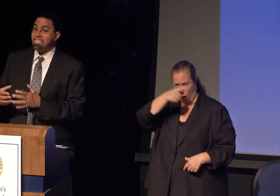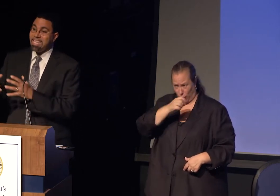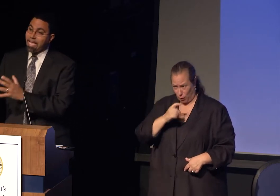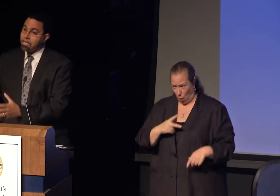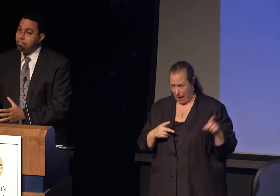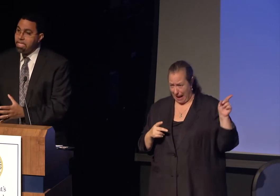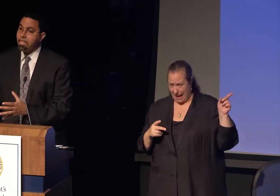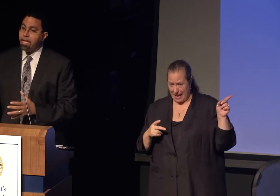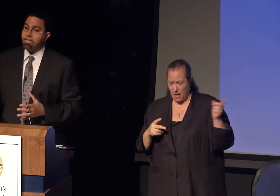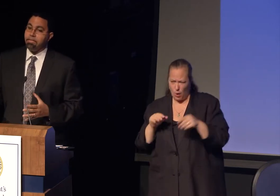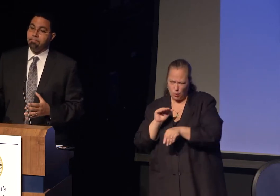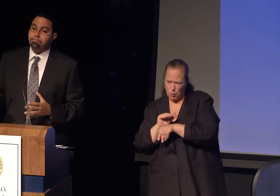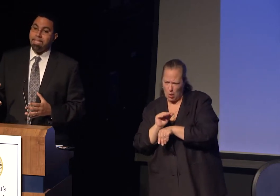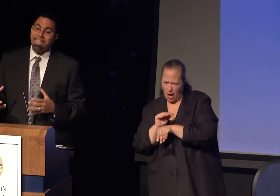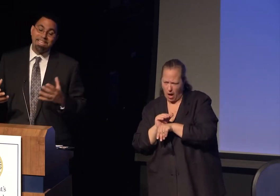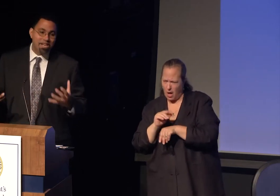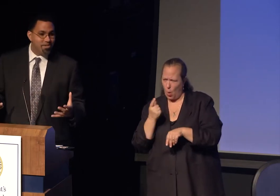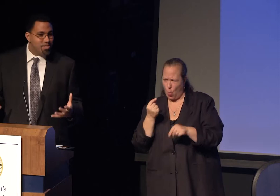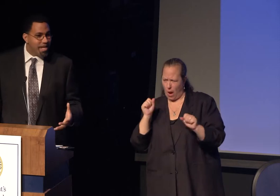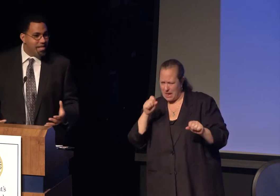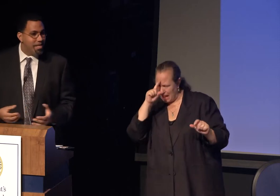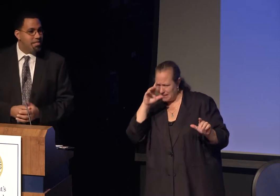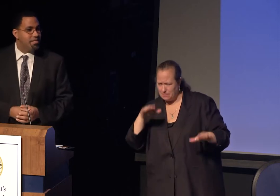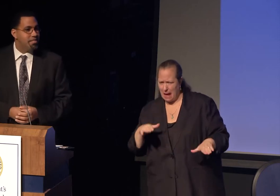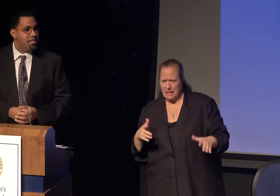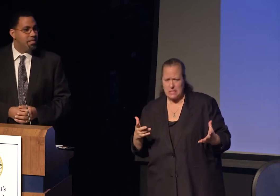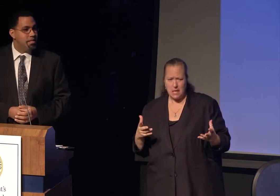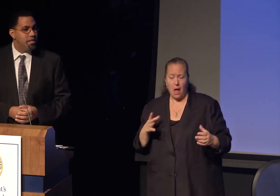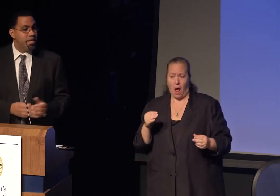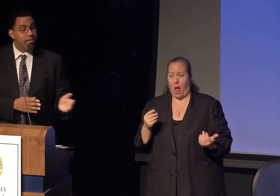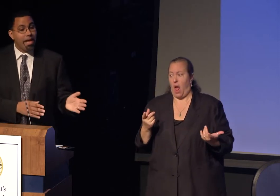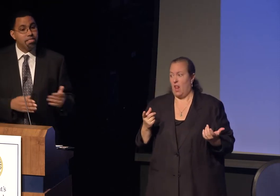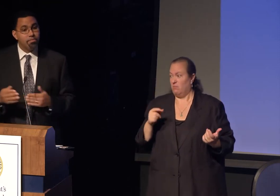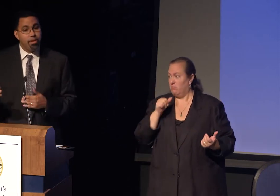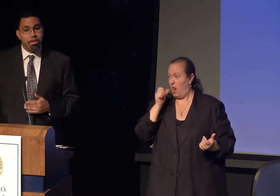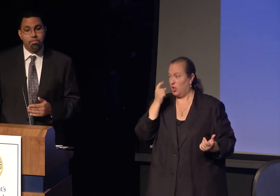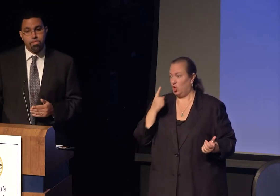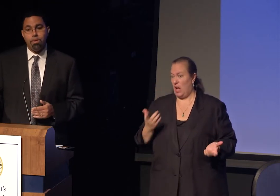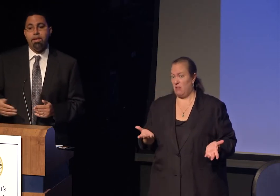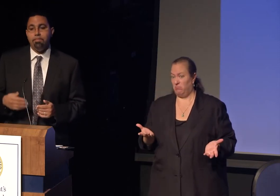What was tonight going to be like? I didn't understand it. And he passed away when I was 12.